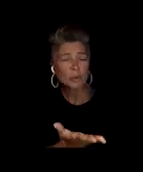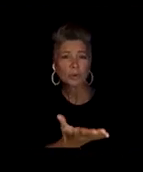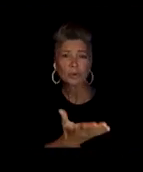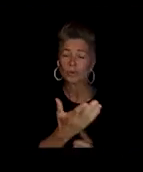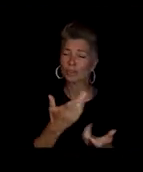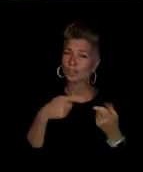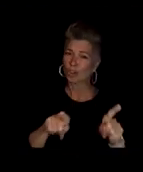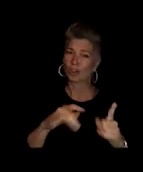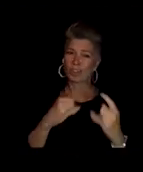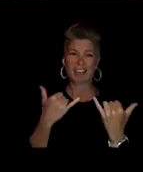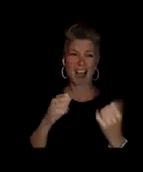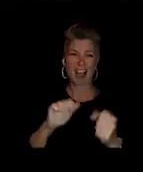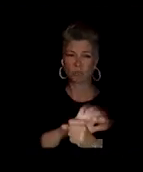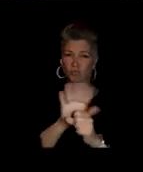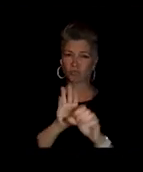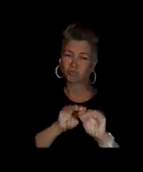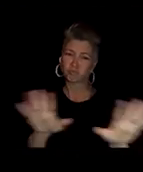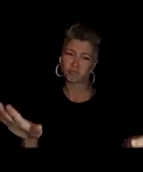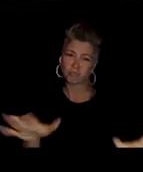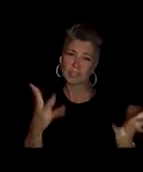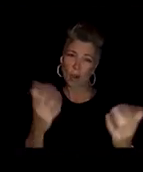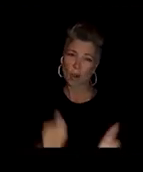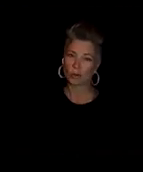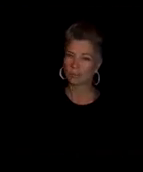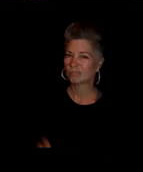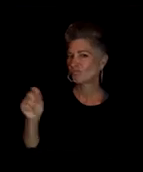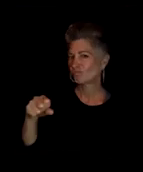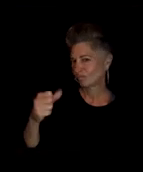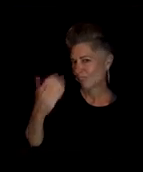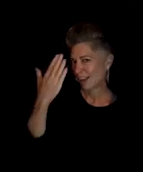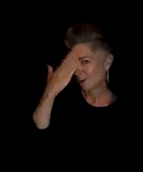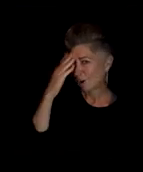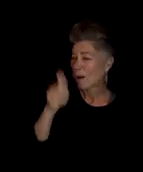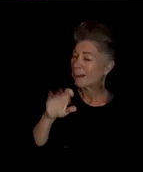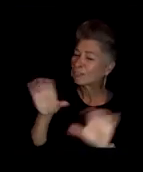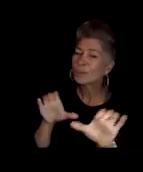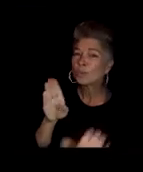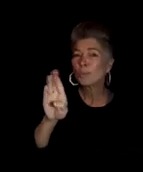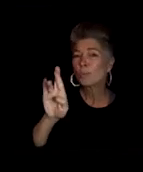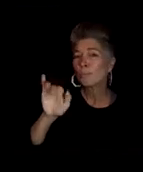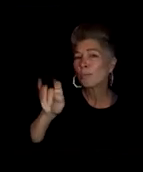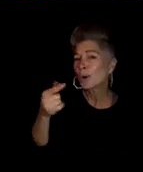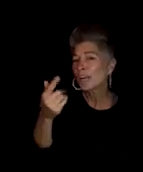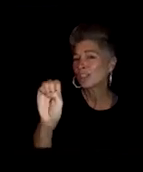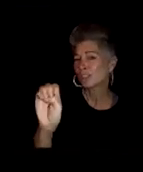I know we gonna have to do bridge soon as this week, soon as we can. Soon as we can.